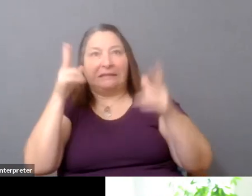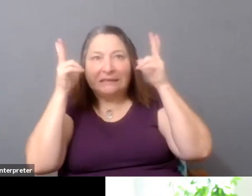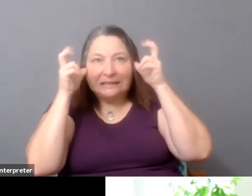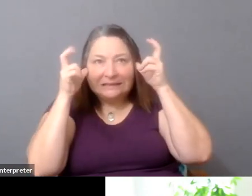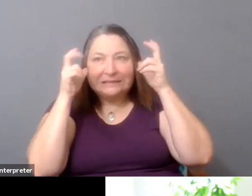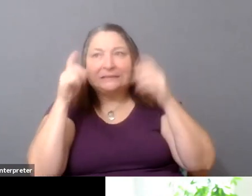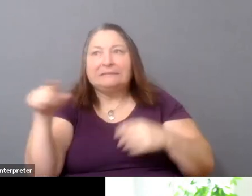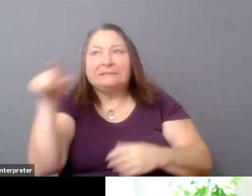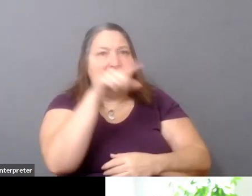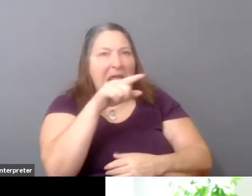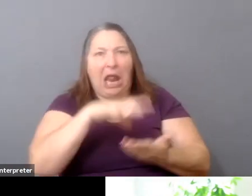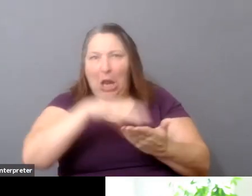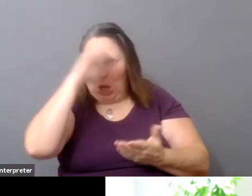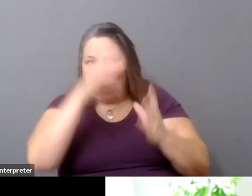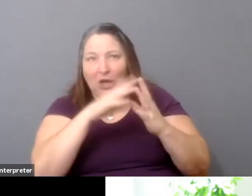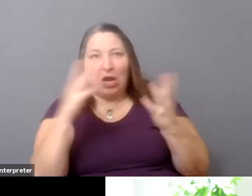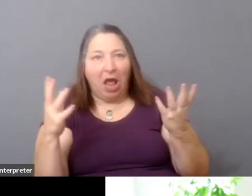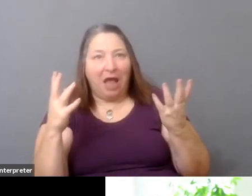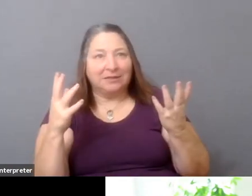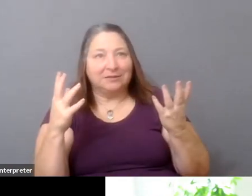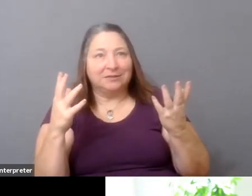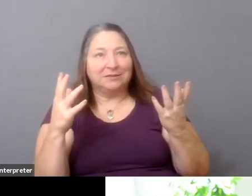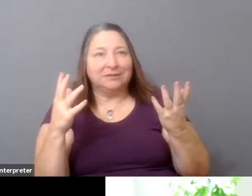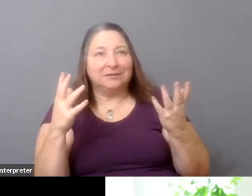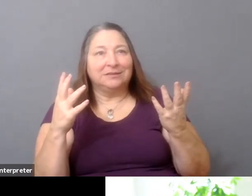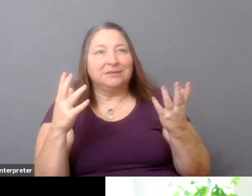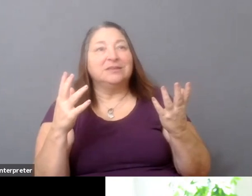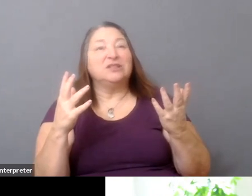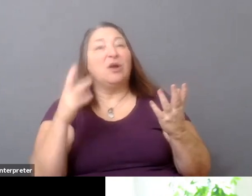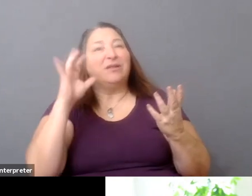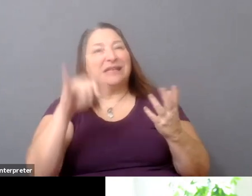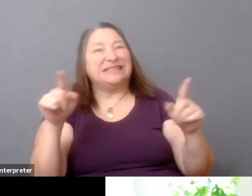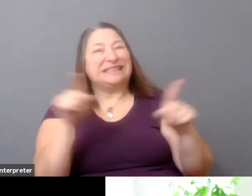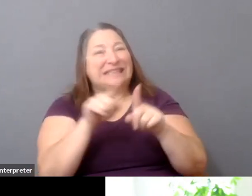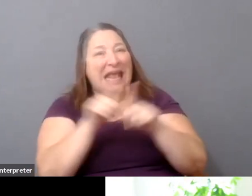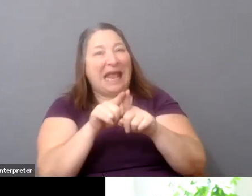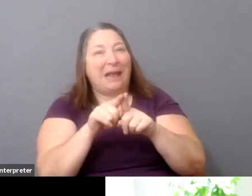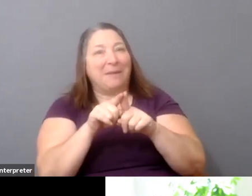I think this same pressure can be put to bear on distribution companies,